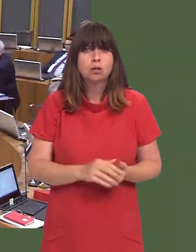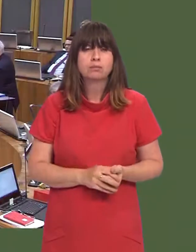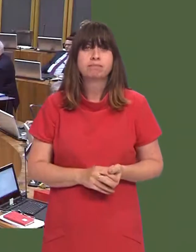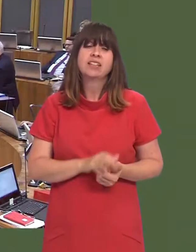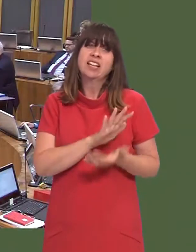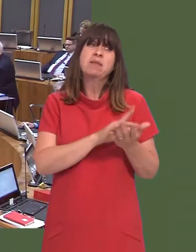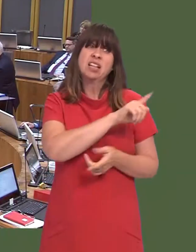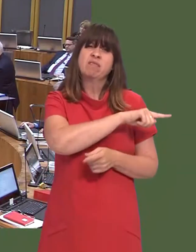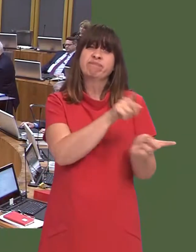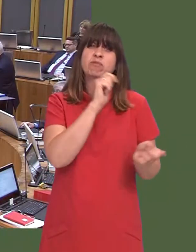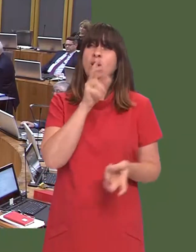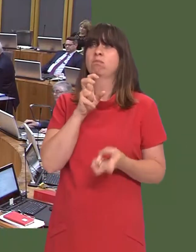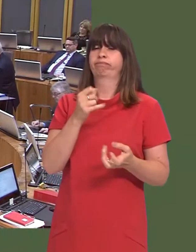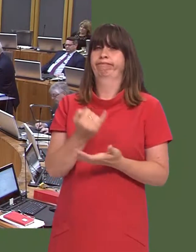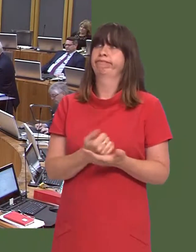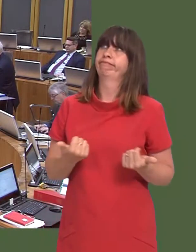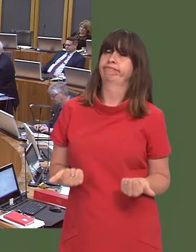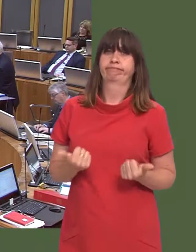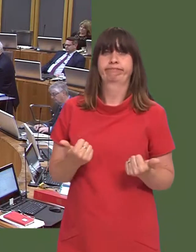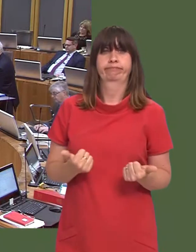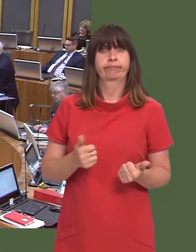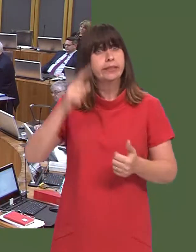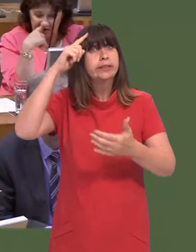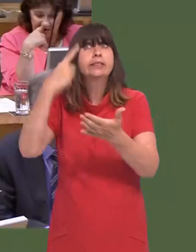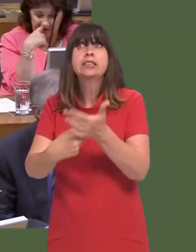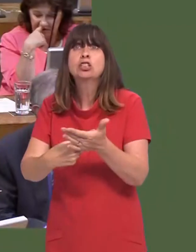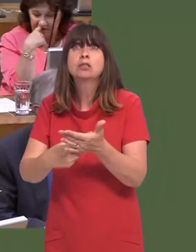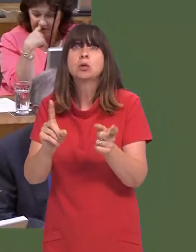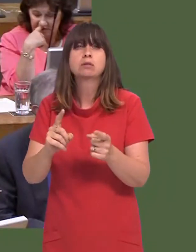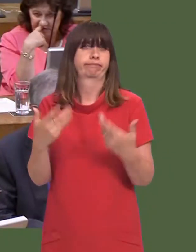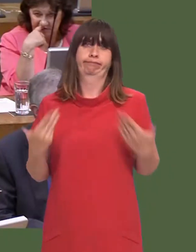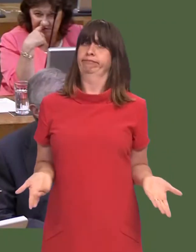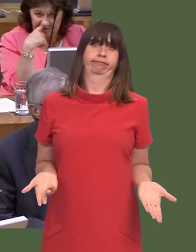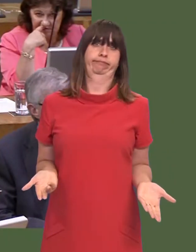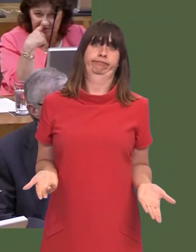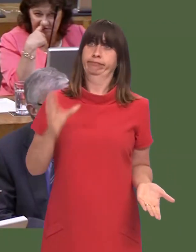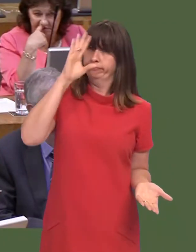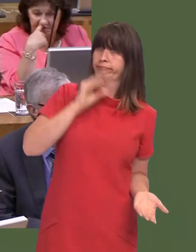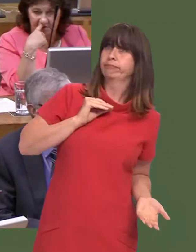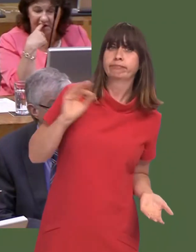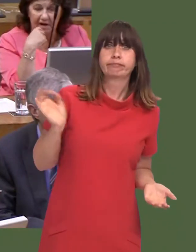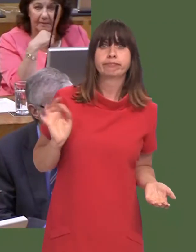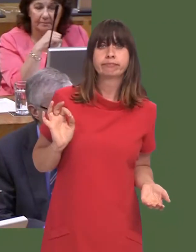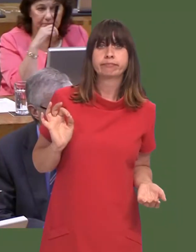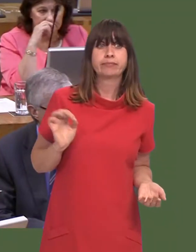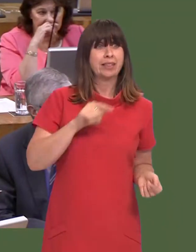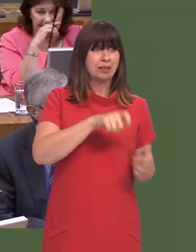Carwyn Jones: What impression does it give? A poor one. Have we had any suggestion that they are close to making a decision? No.